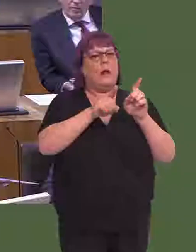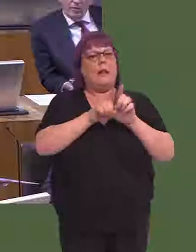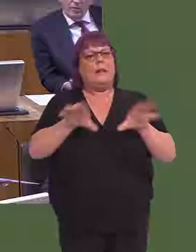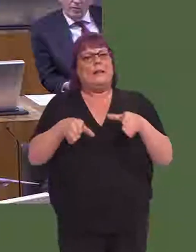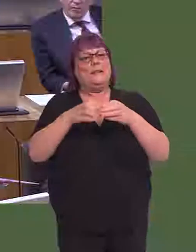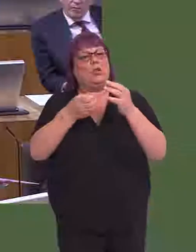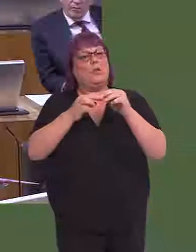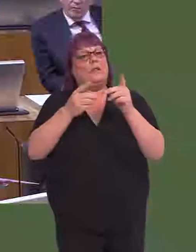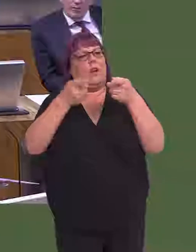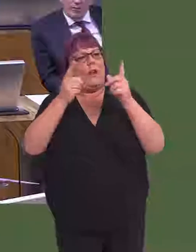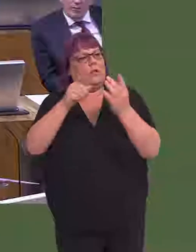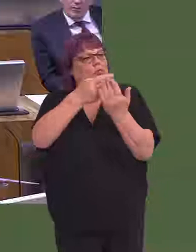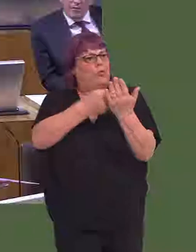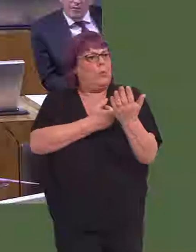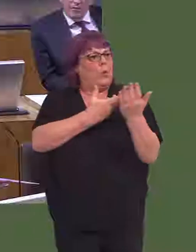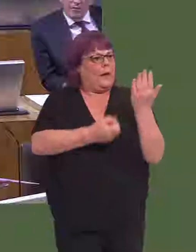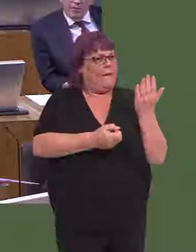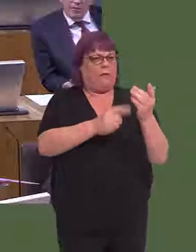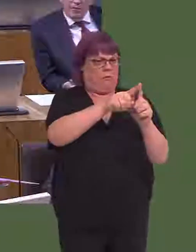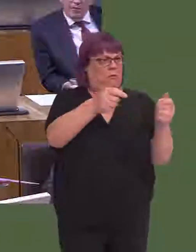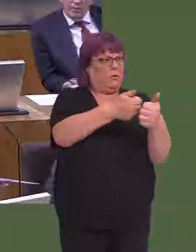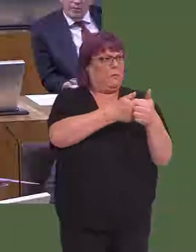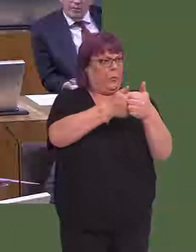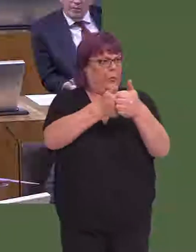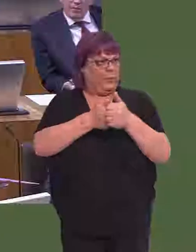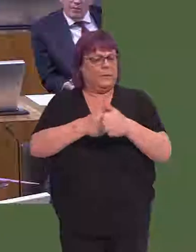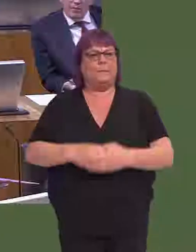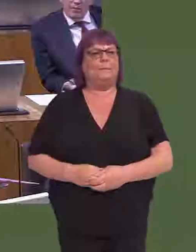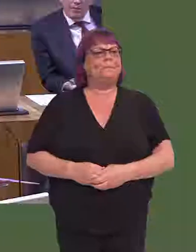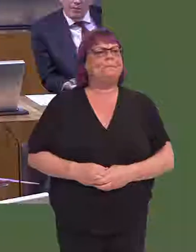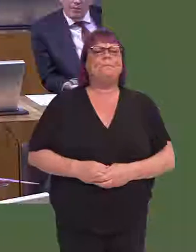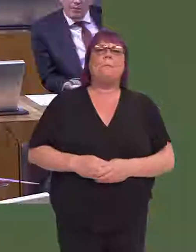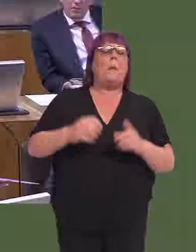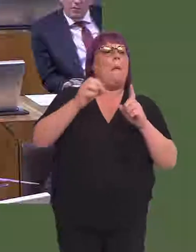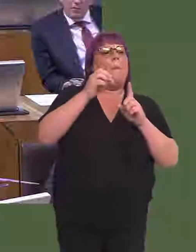received from the Institute of Directors, and I am still not clear what the position